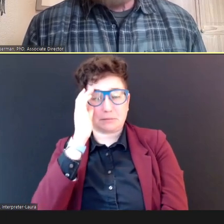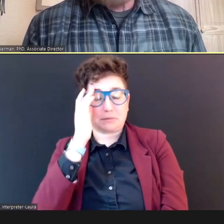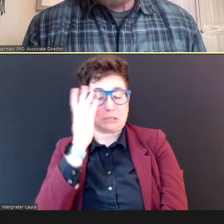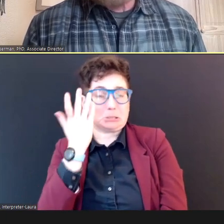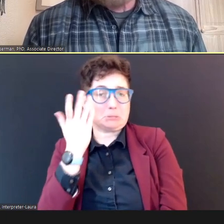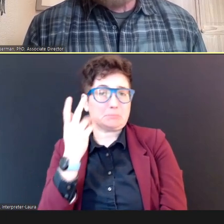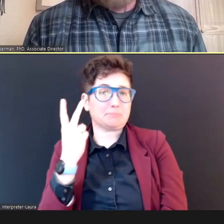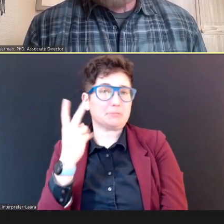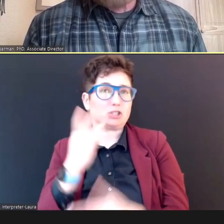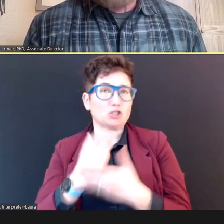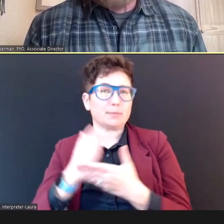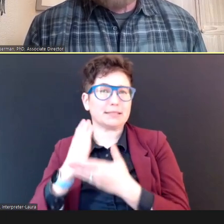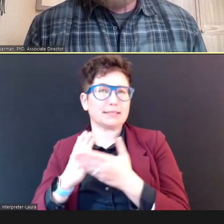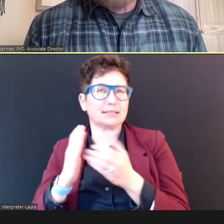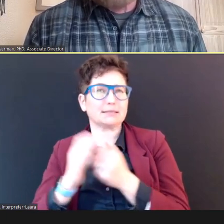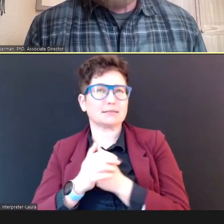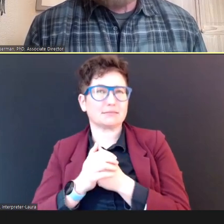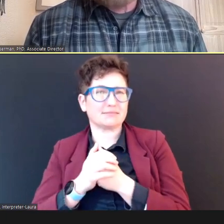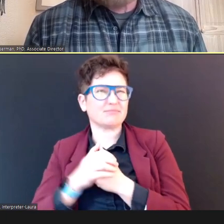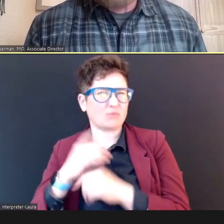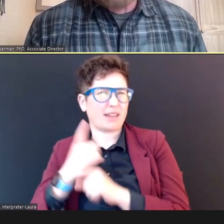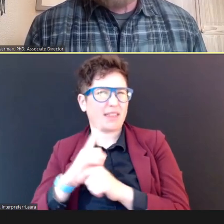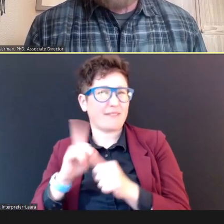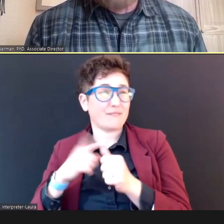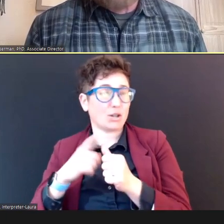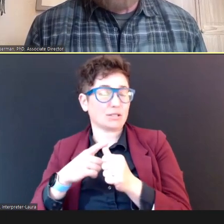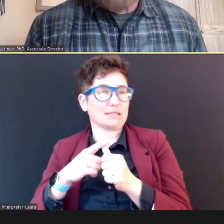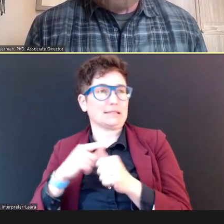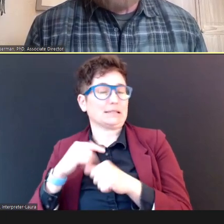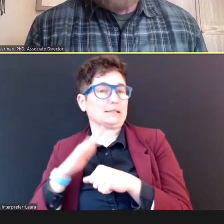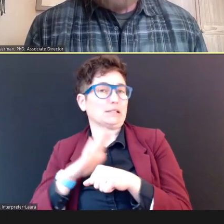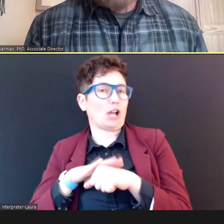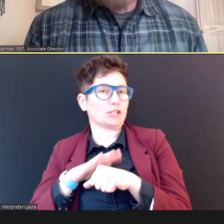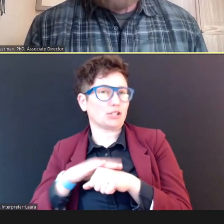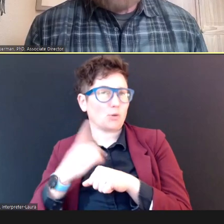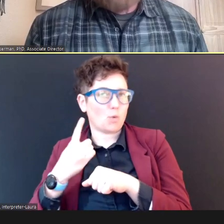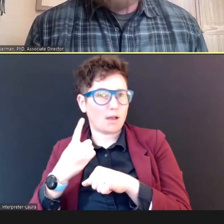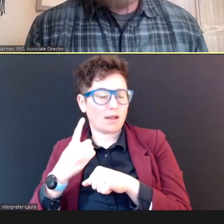Terry, the first is a cautionary one, that, you have to purchase the